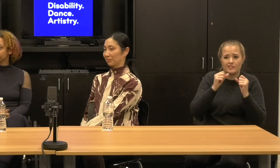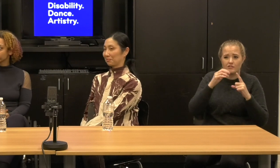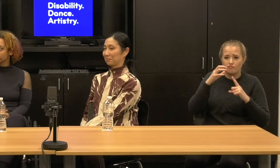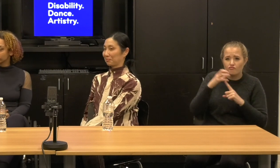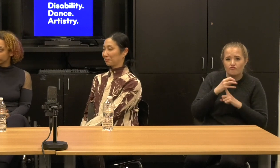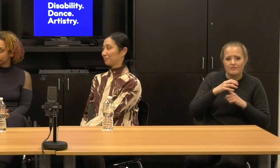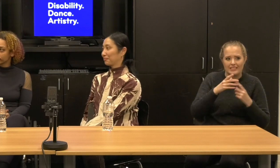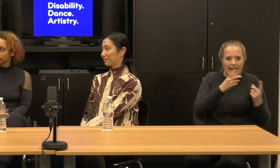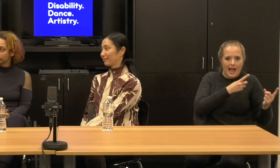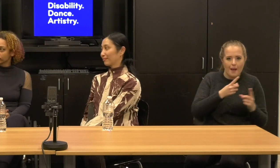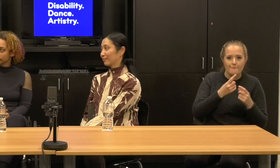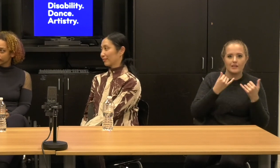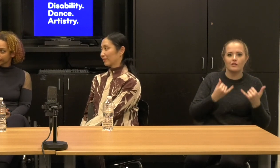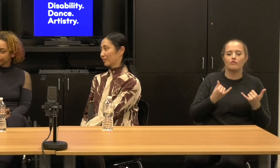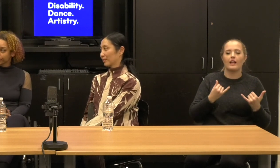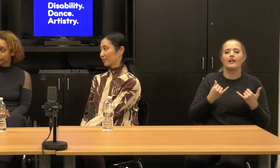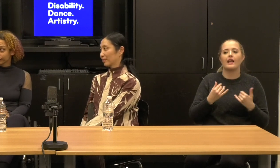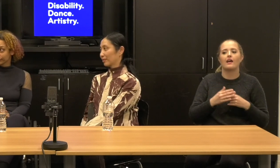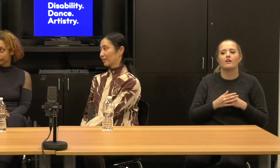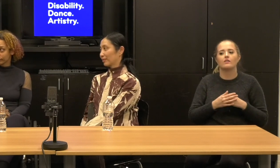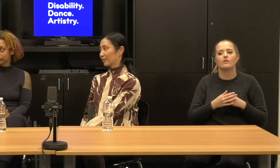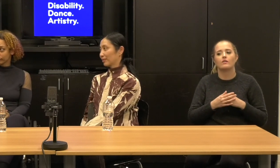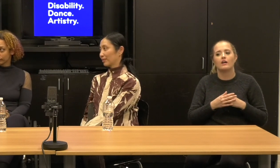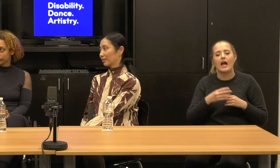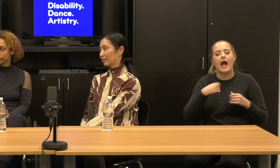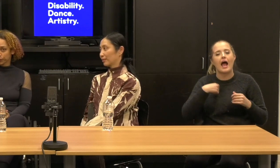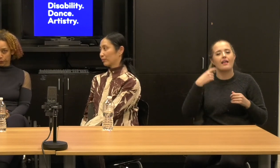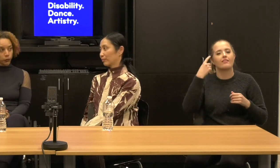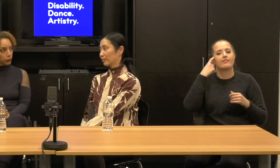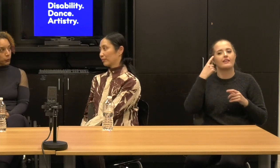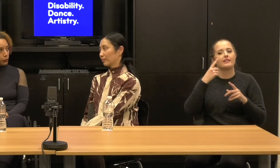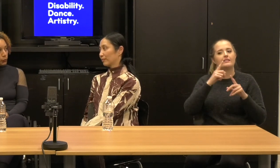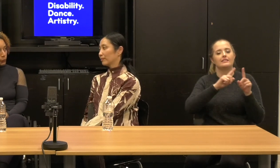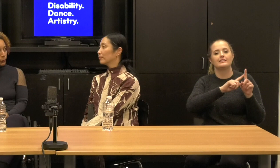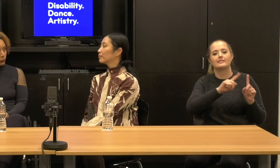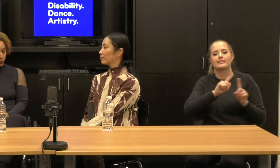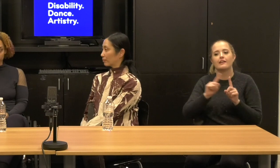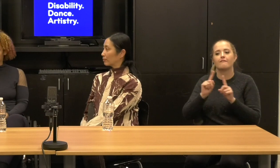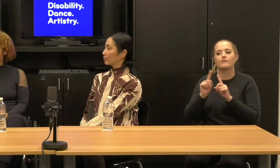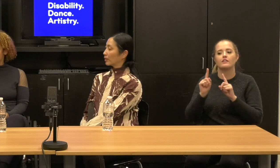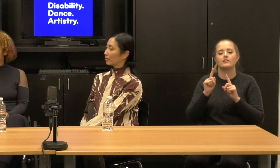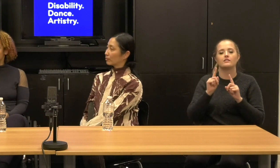Um, but I also think the forms of virtuosity, you know, the standards of dance disability